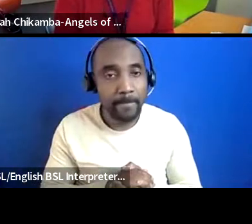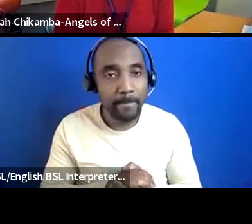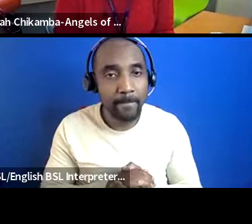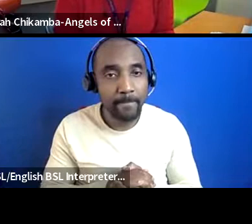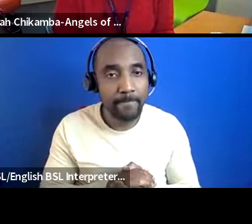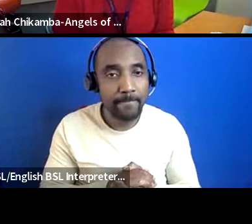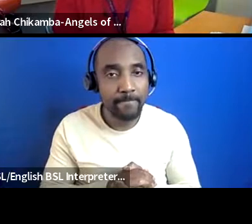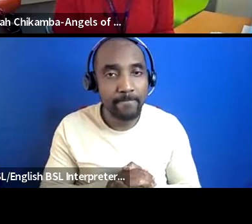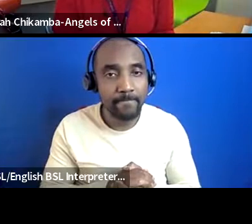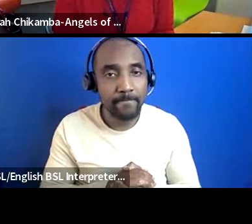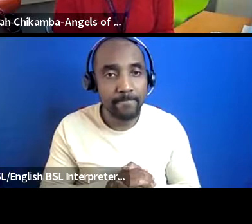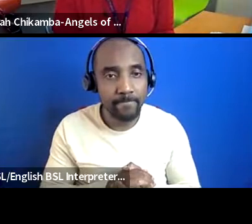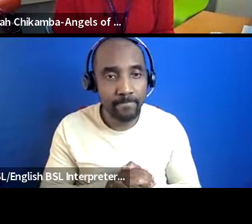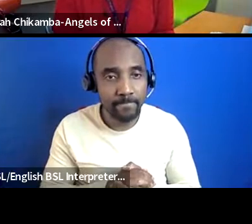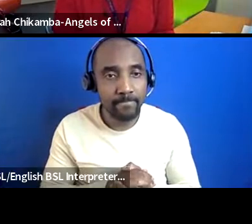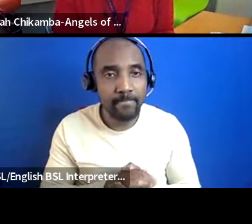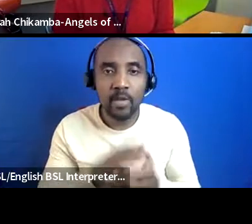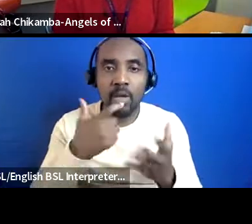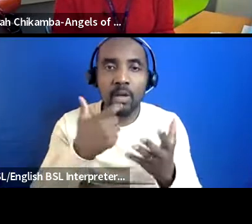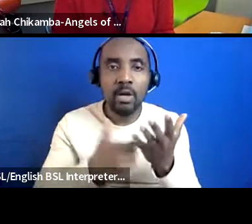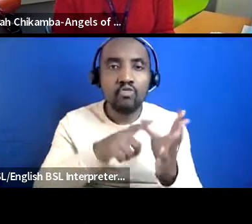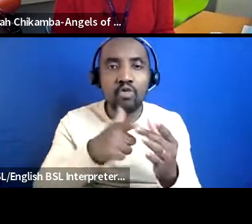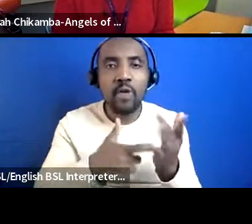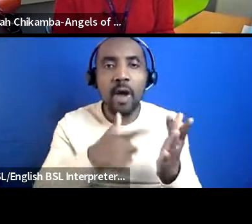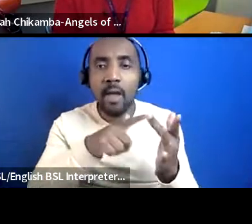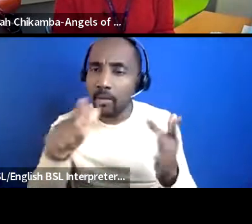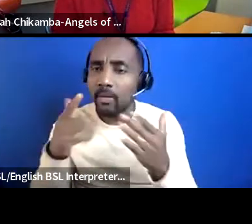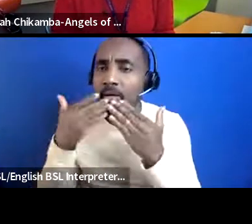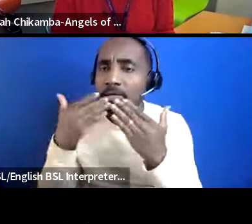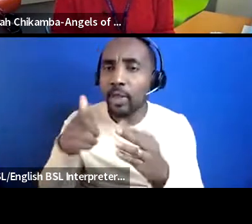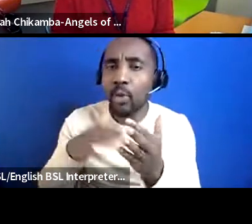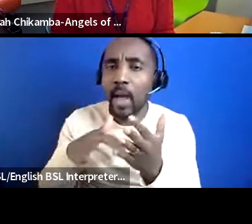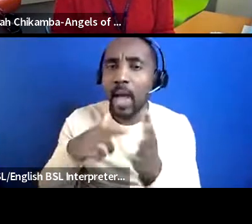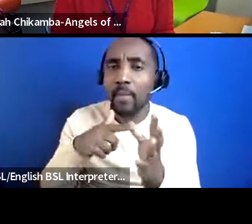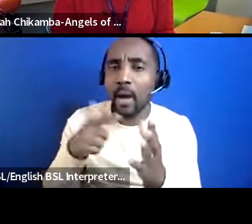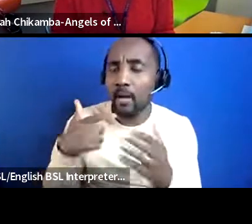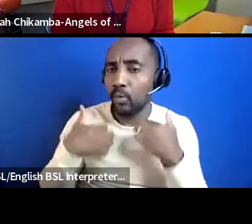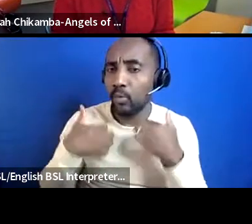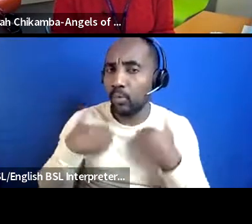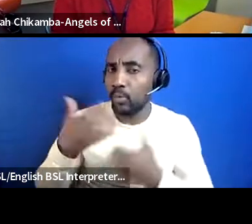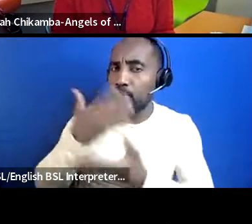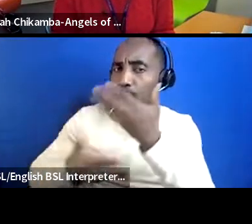thank you so much emma yeah it's really um really interesting to hear about like that